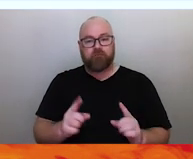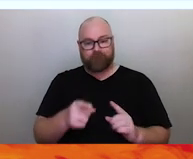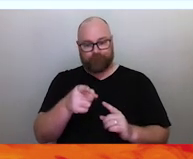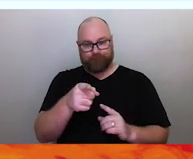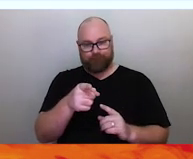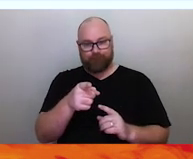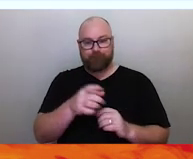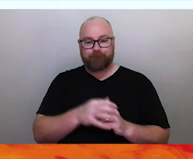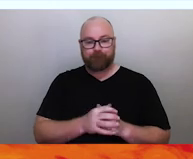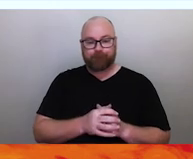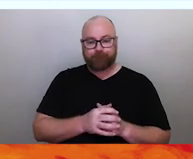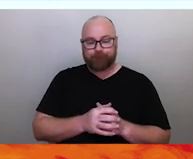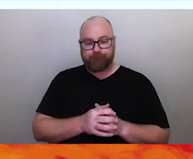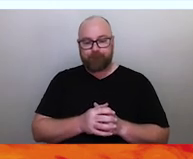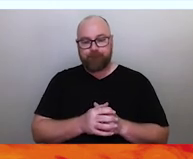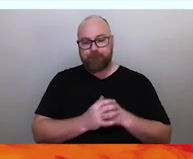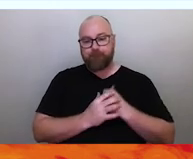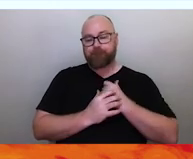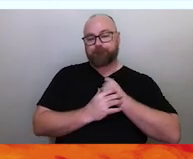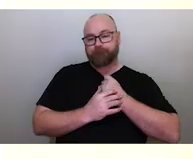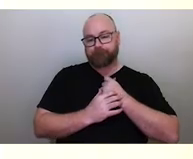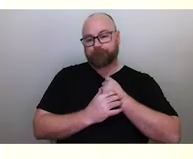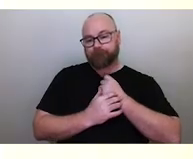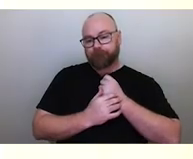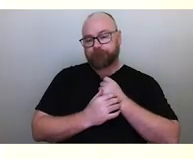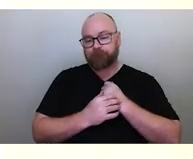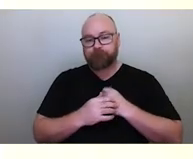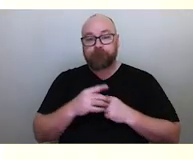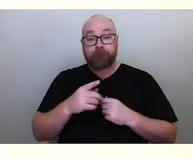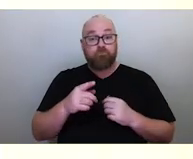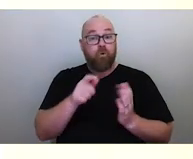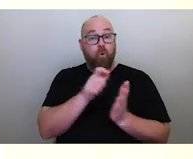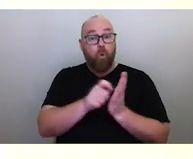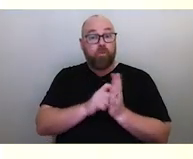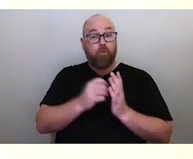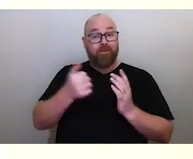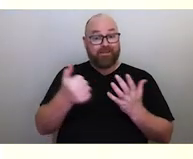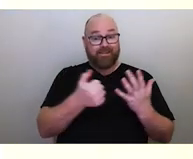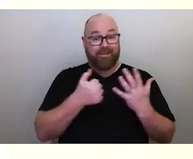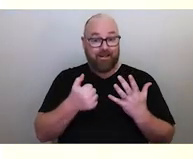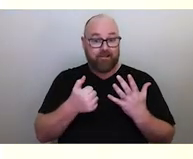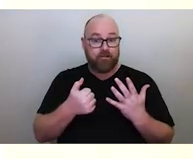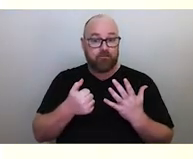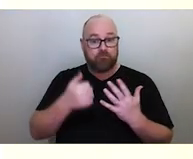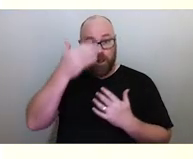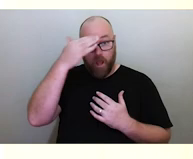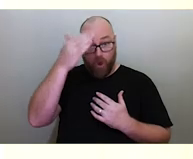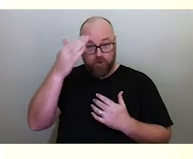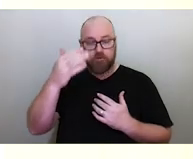How Indigenous Elders Read the Stars'. It was co-authored with six Elders, many of which I featured in this talk this evening.